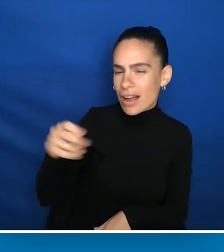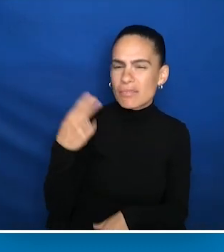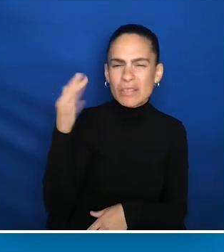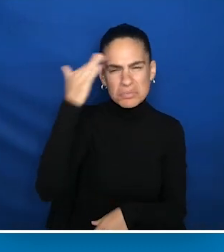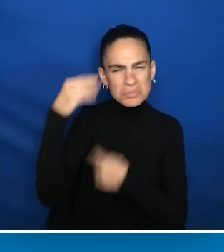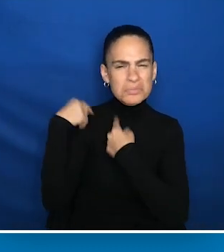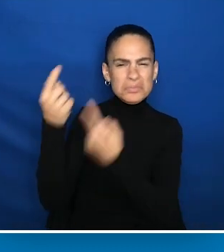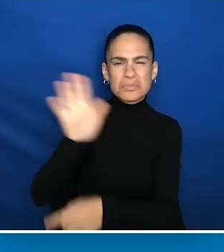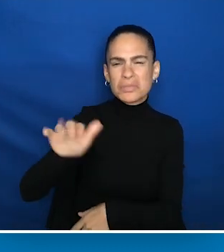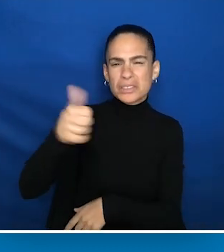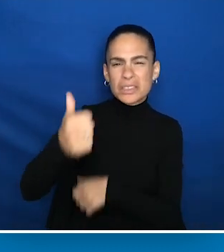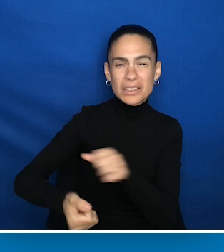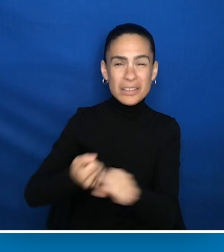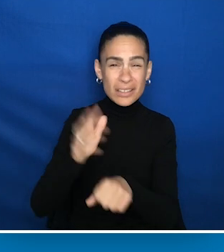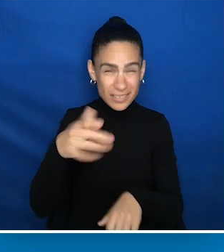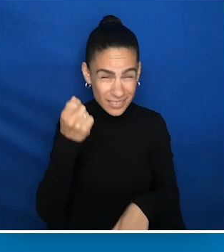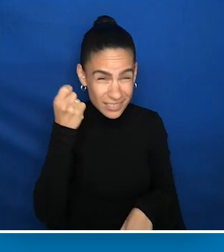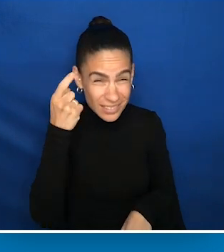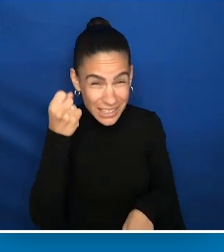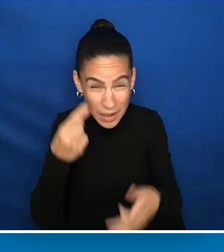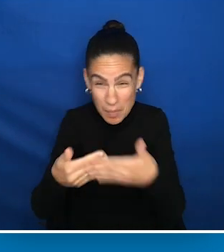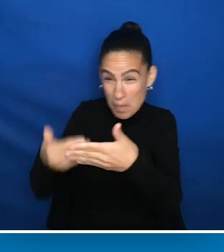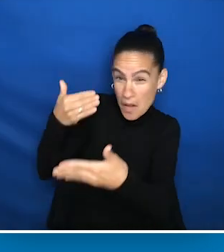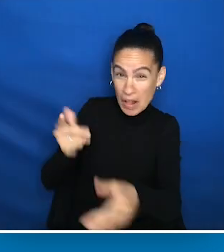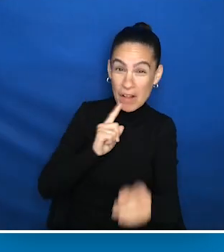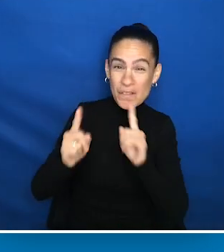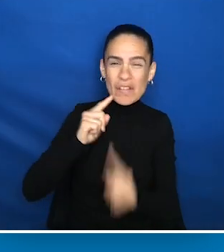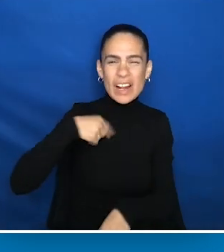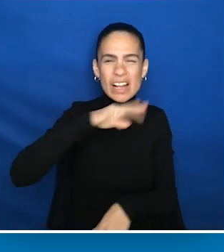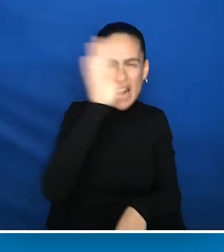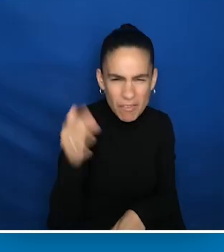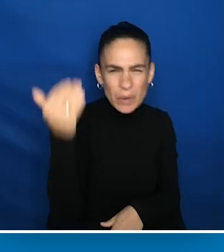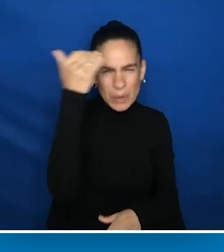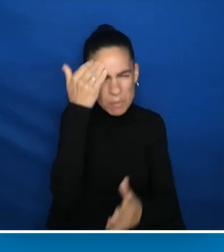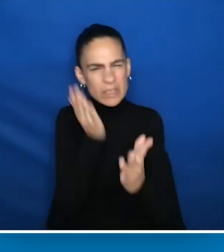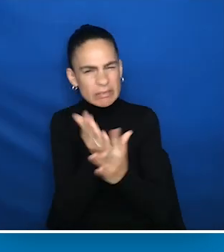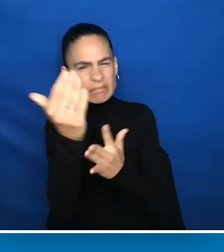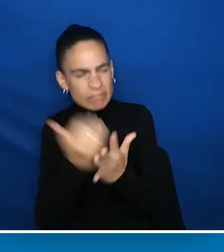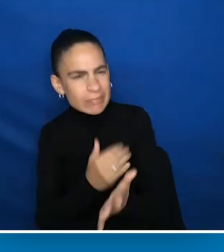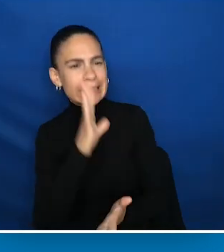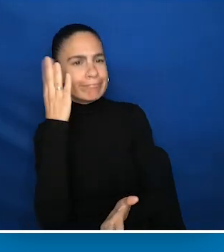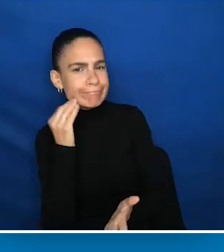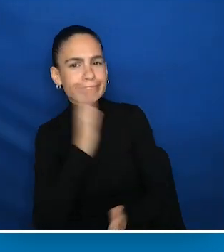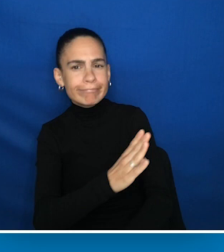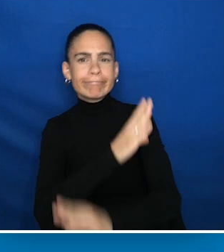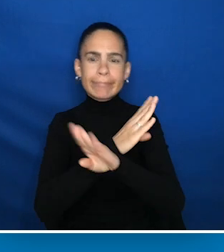But until I heard him tell his story for this project, I never realized the barriers he'd overcome to stay at Interact.